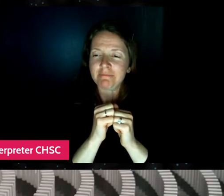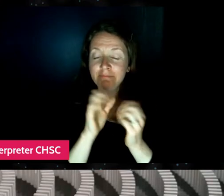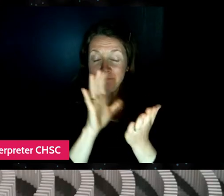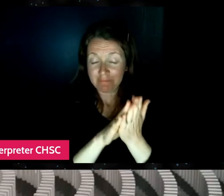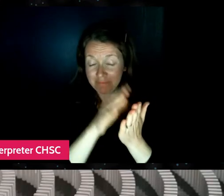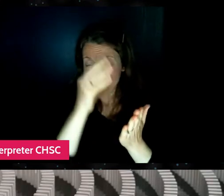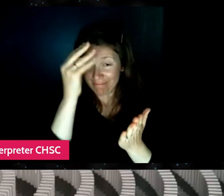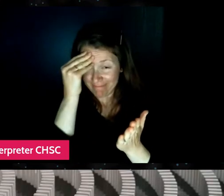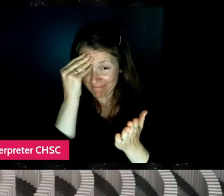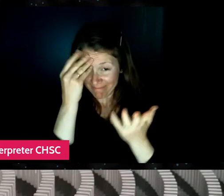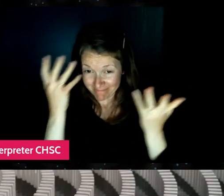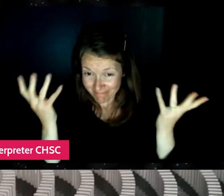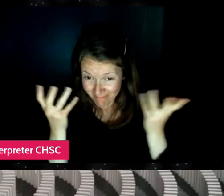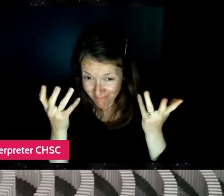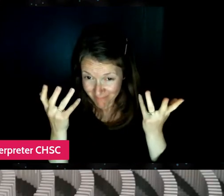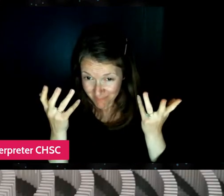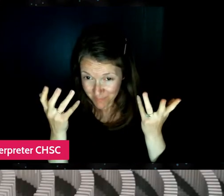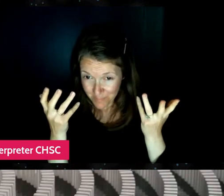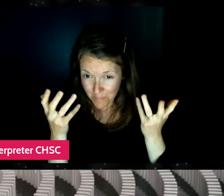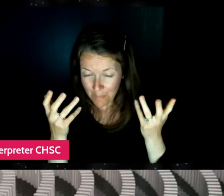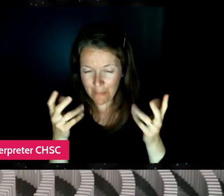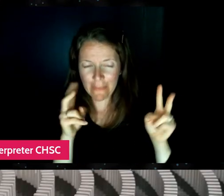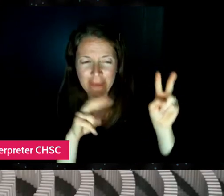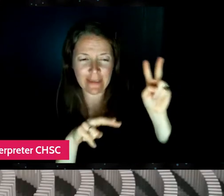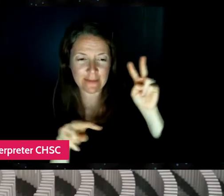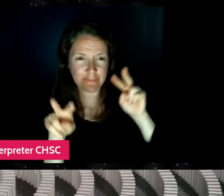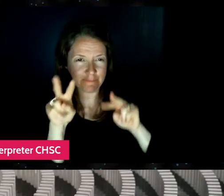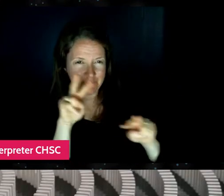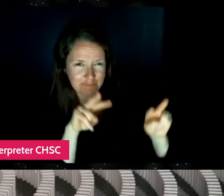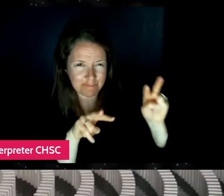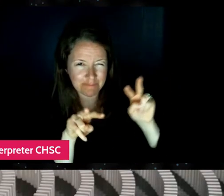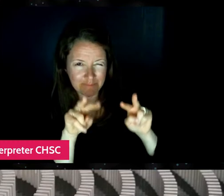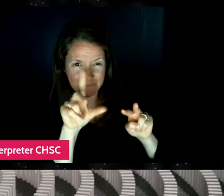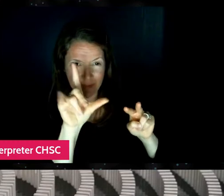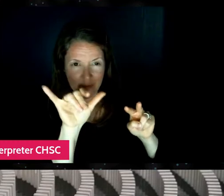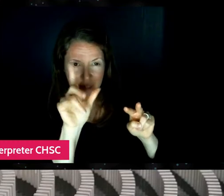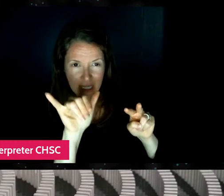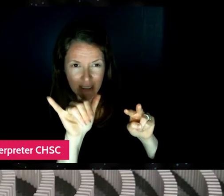was watching Lily navigate a very complex situation